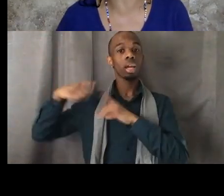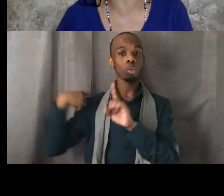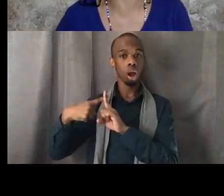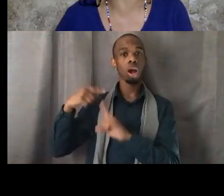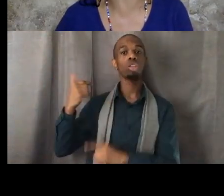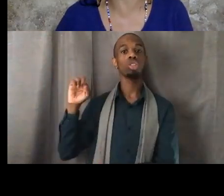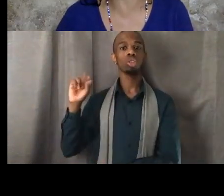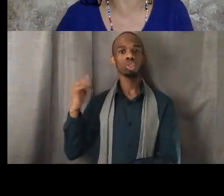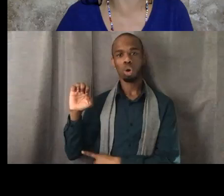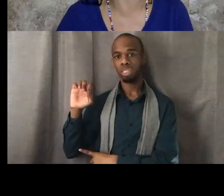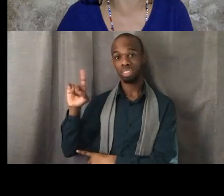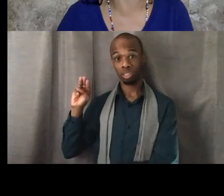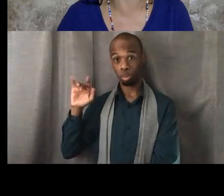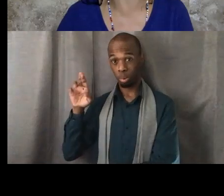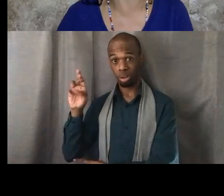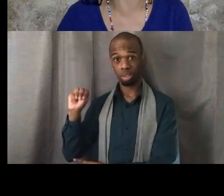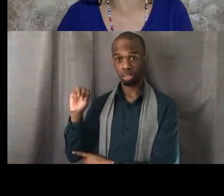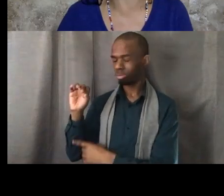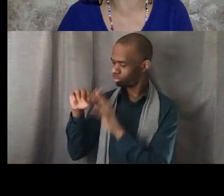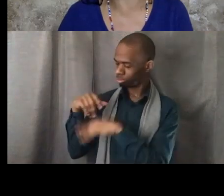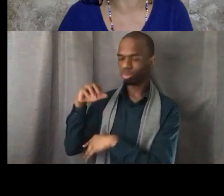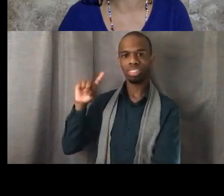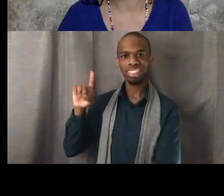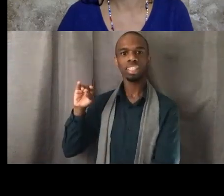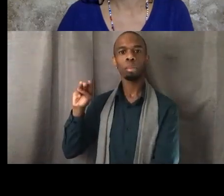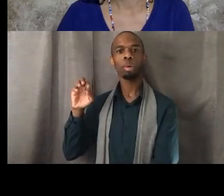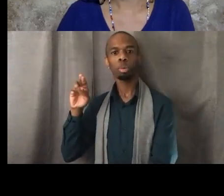was acquitted in the murder of Trayvon Martin,